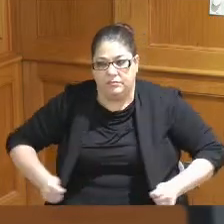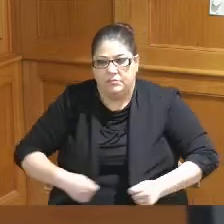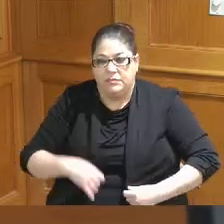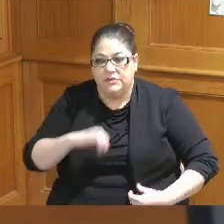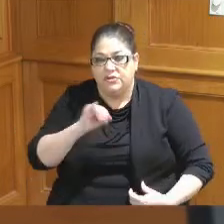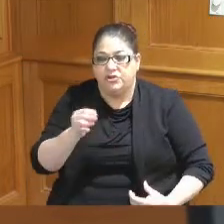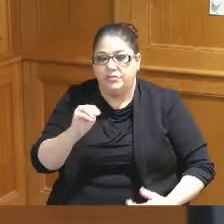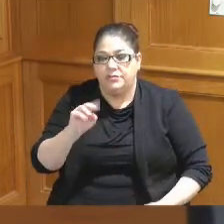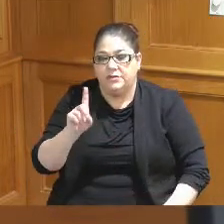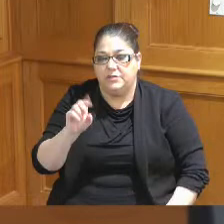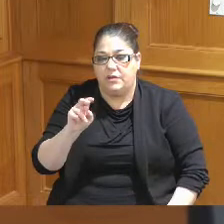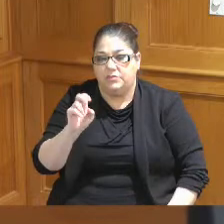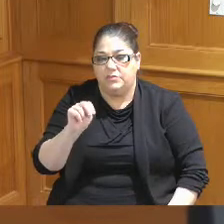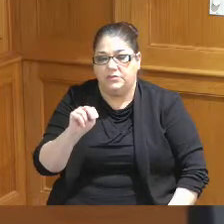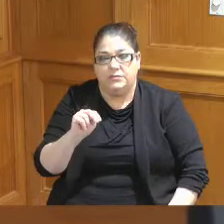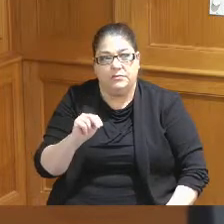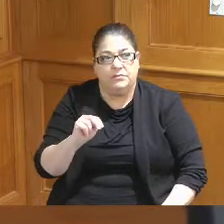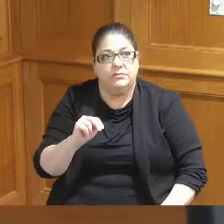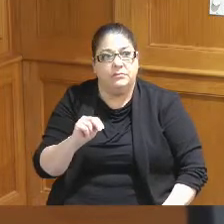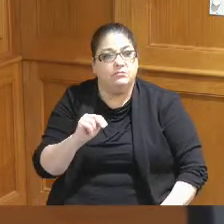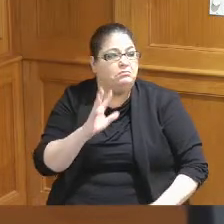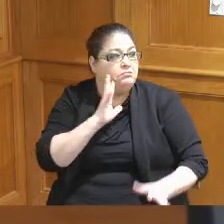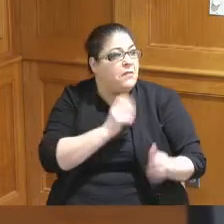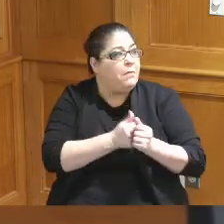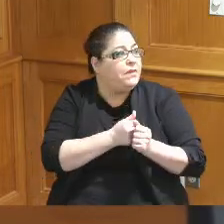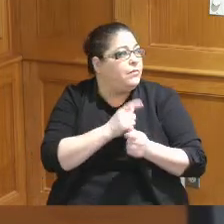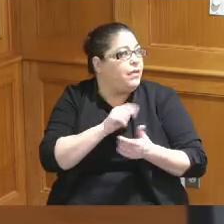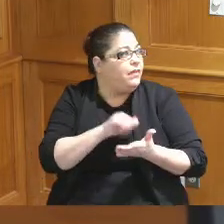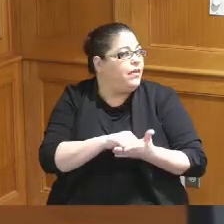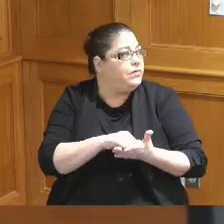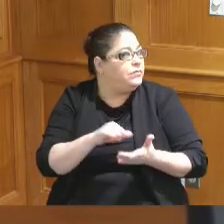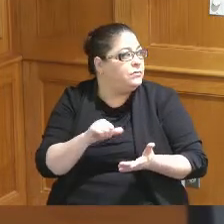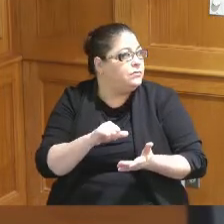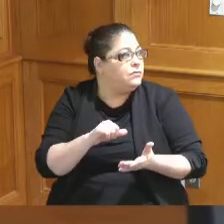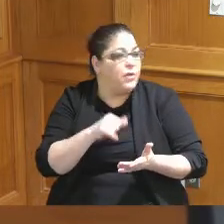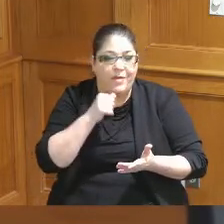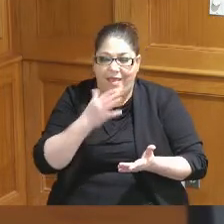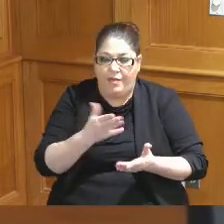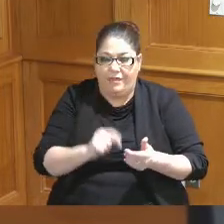down here and gave that presentation we give you an update yeah because I wasn't here yeah sure